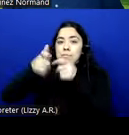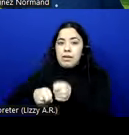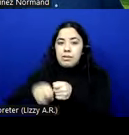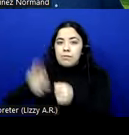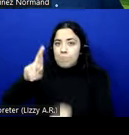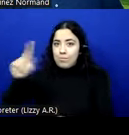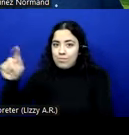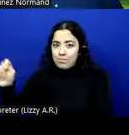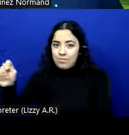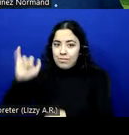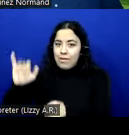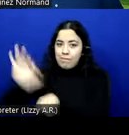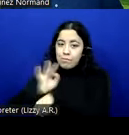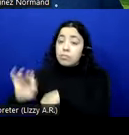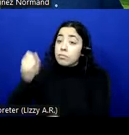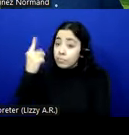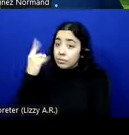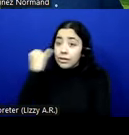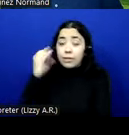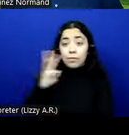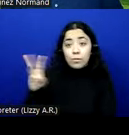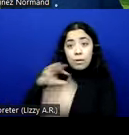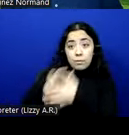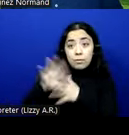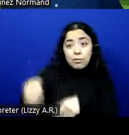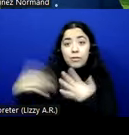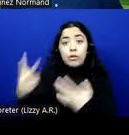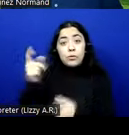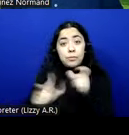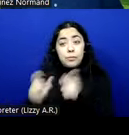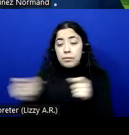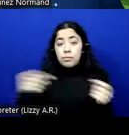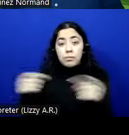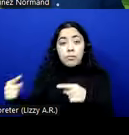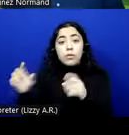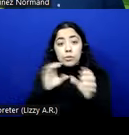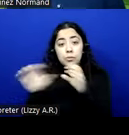if web content is providing communication between persons in voice, then it should